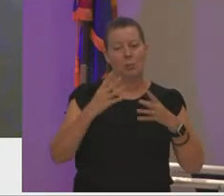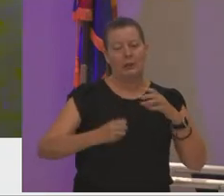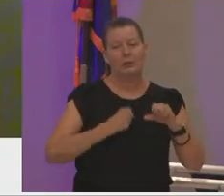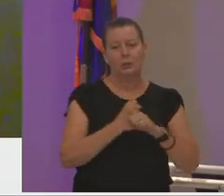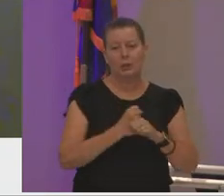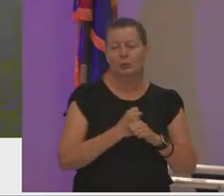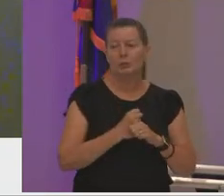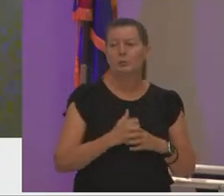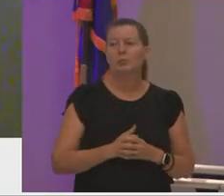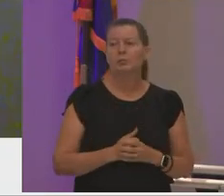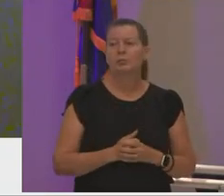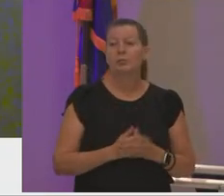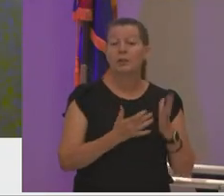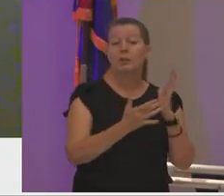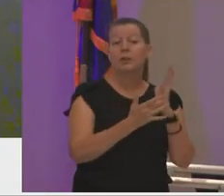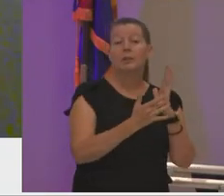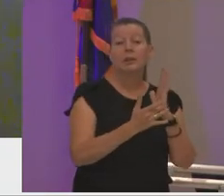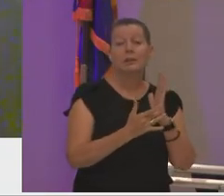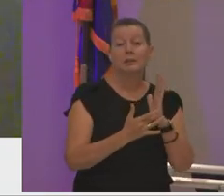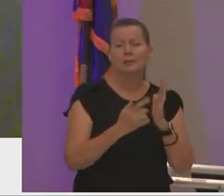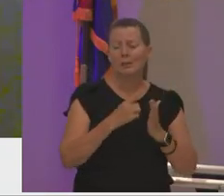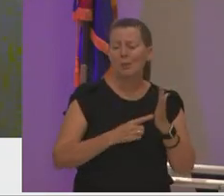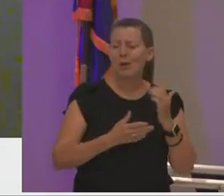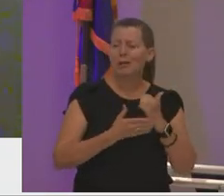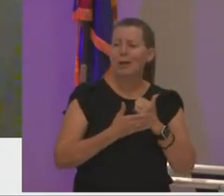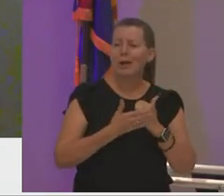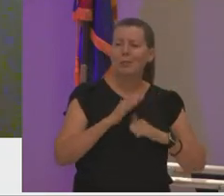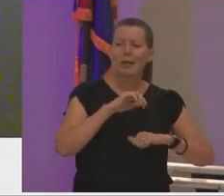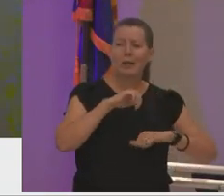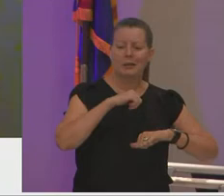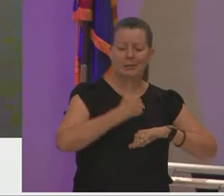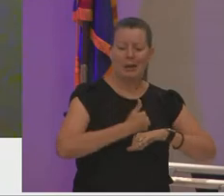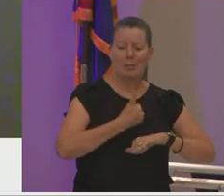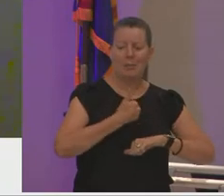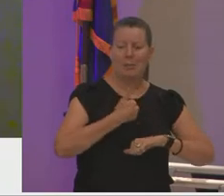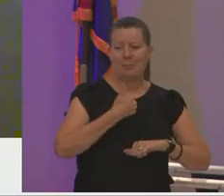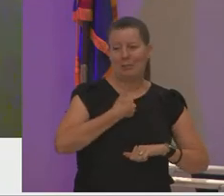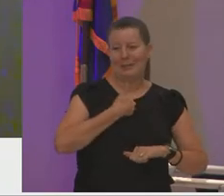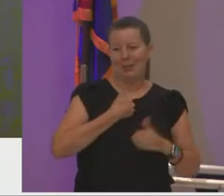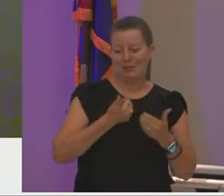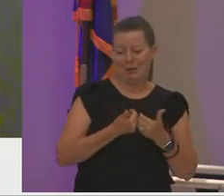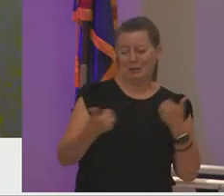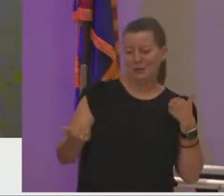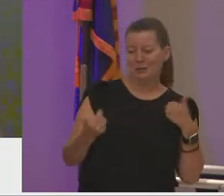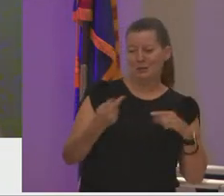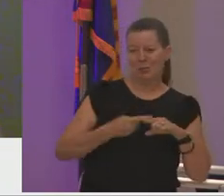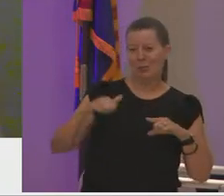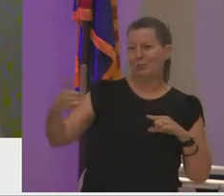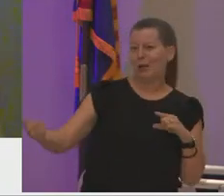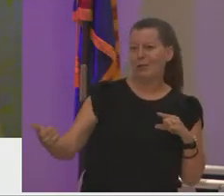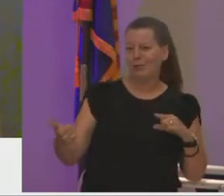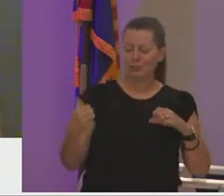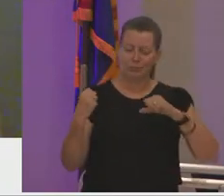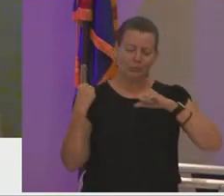techniques are what help me set myself apart and find a dynamic and powerful way to use my voice